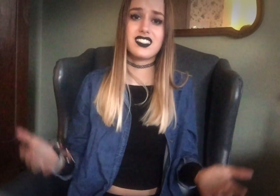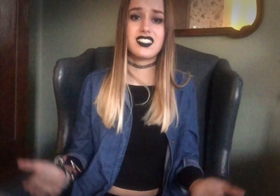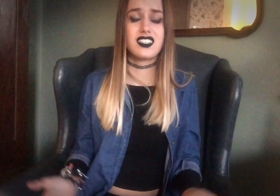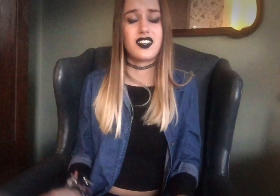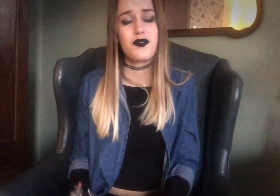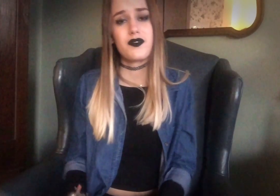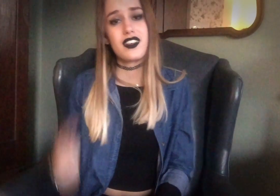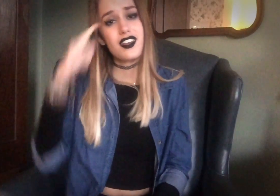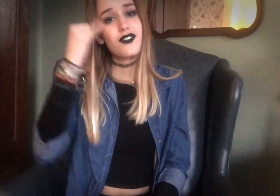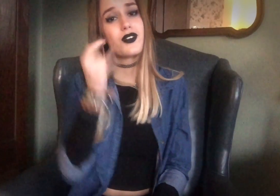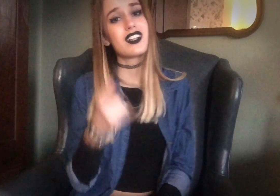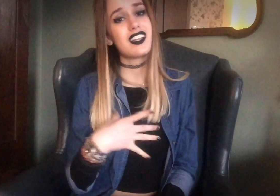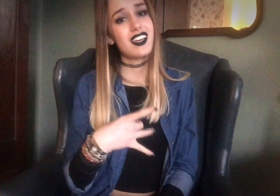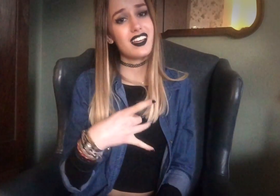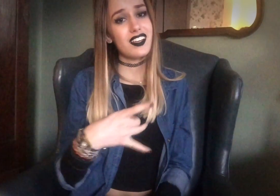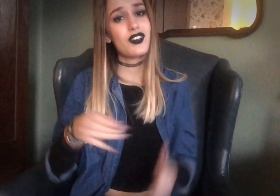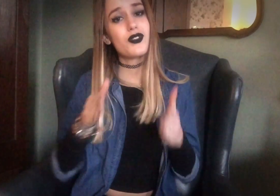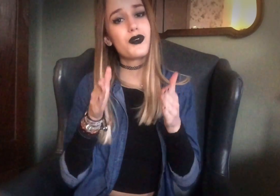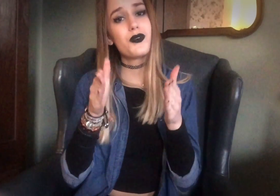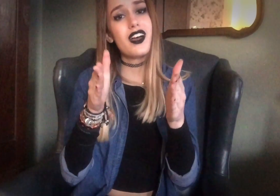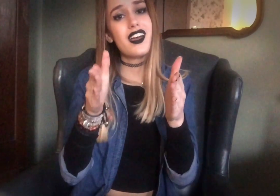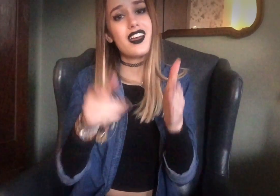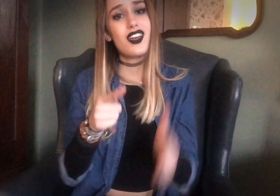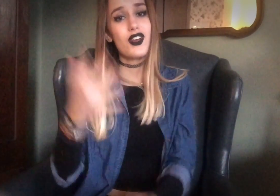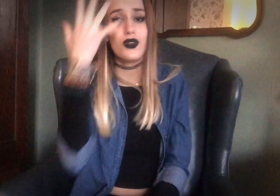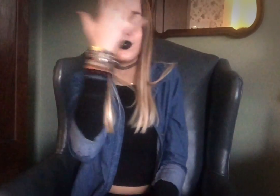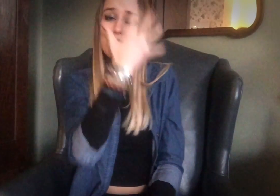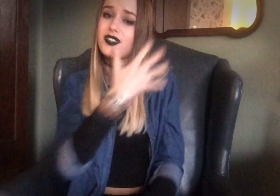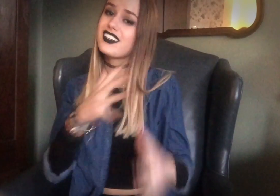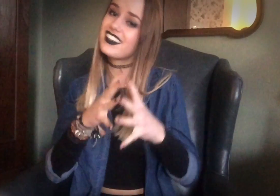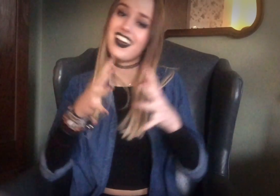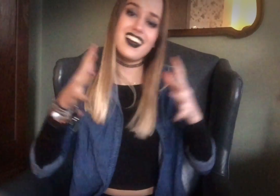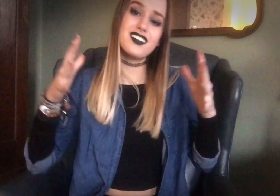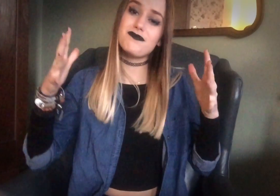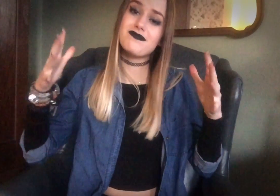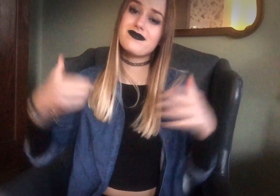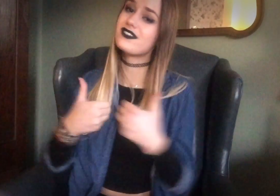'Cause if you like the way you look that much